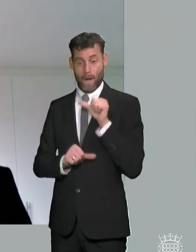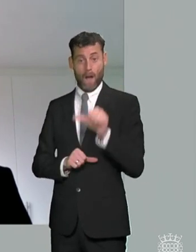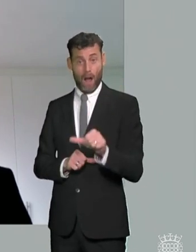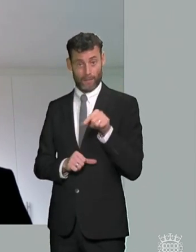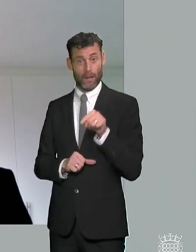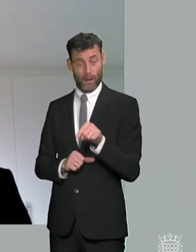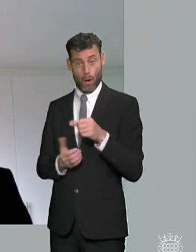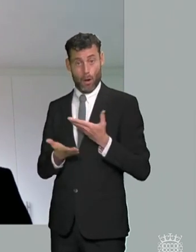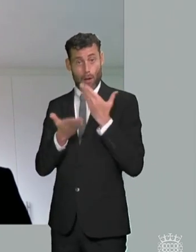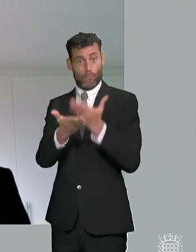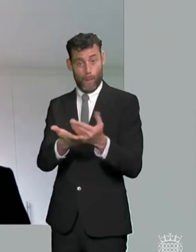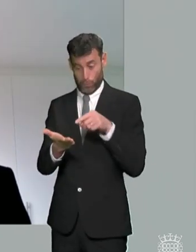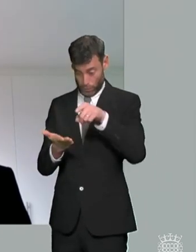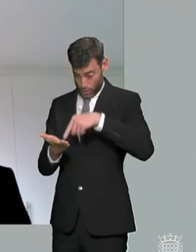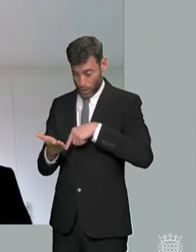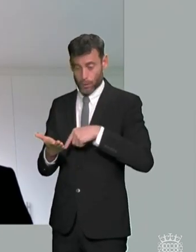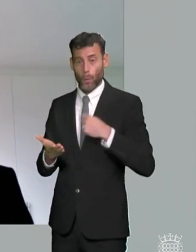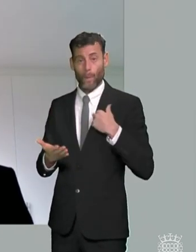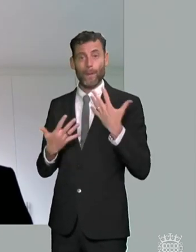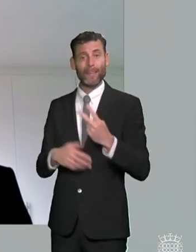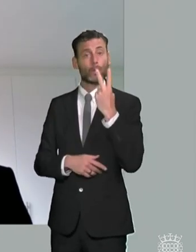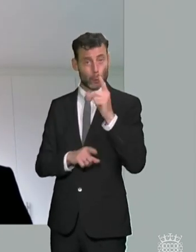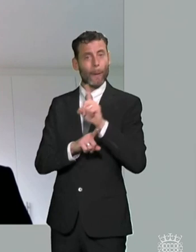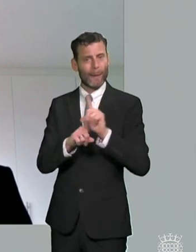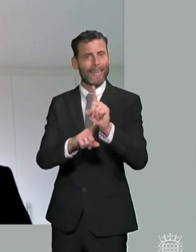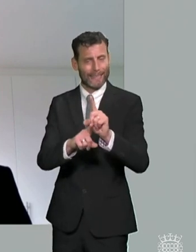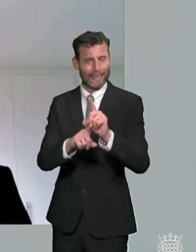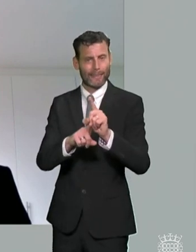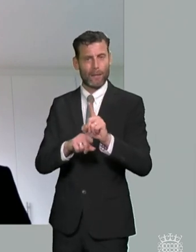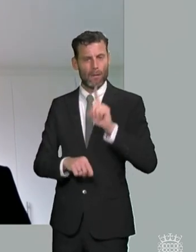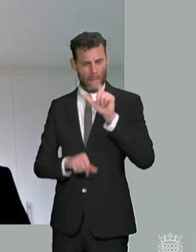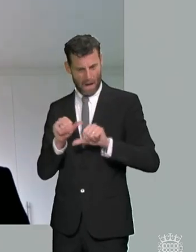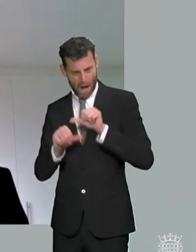proposals both at our request and there's been no progress at all in that direction at the moment so